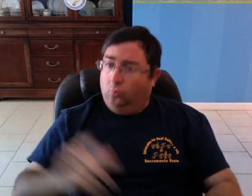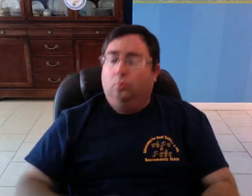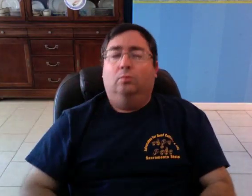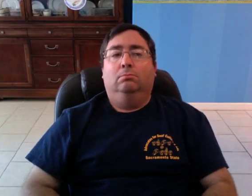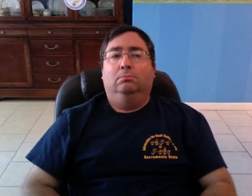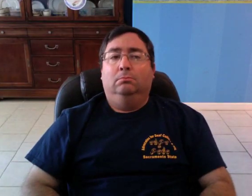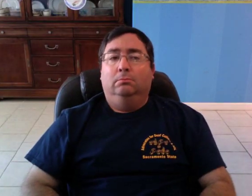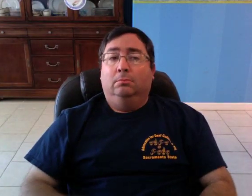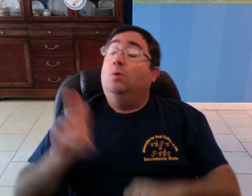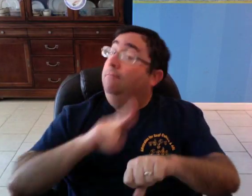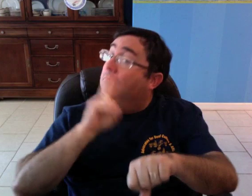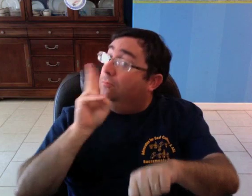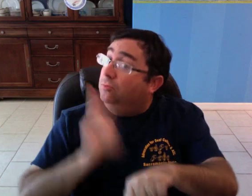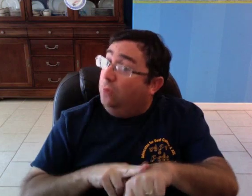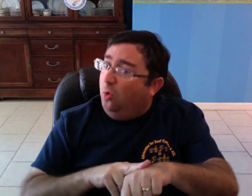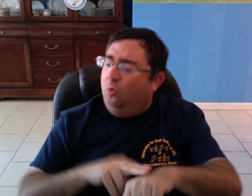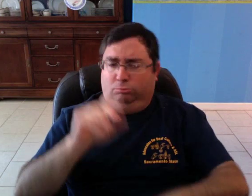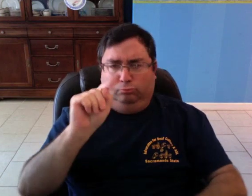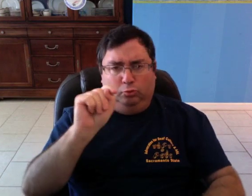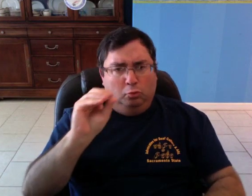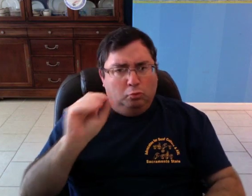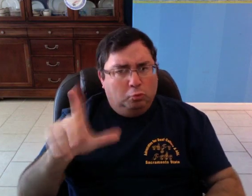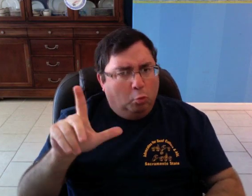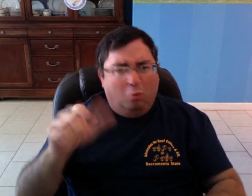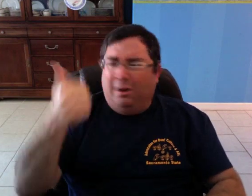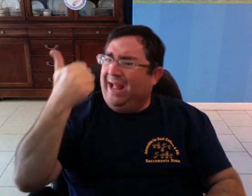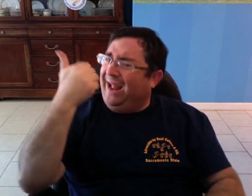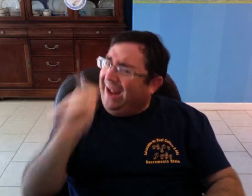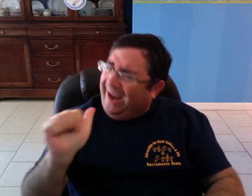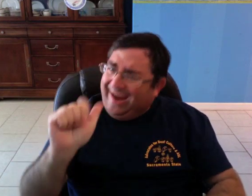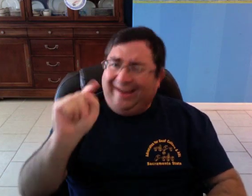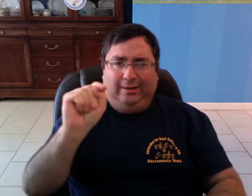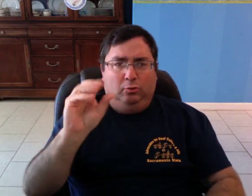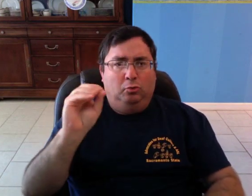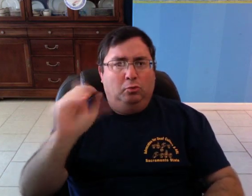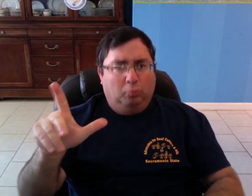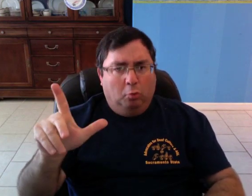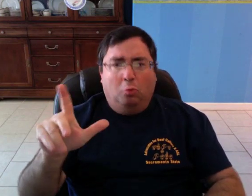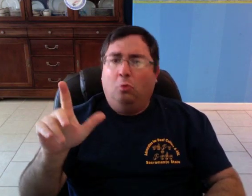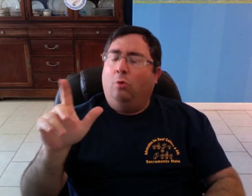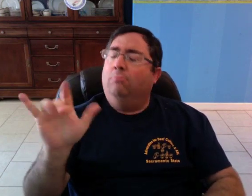Of course, any tool